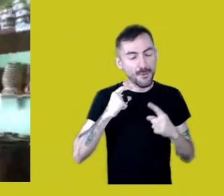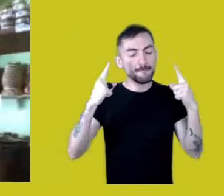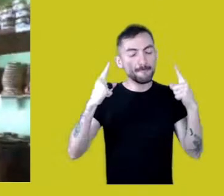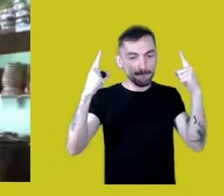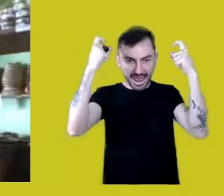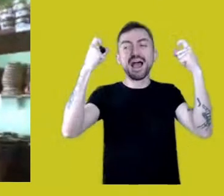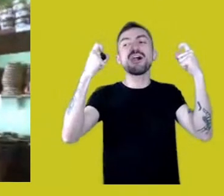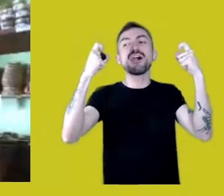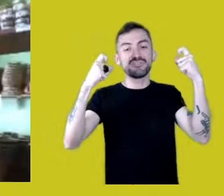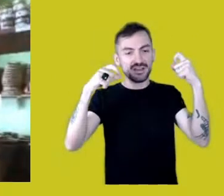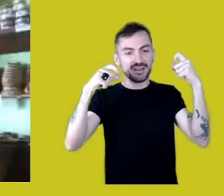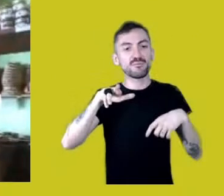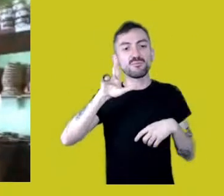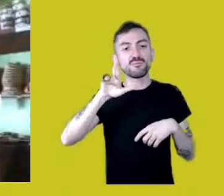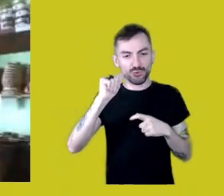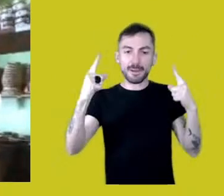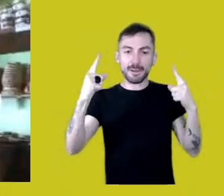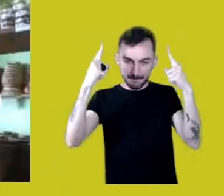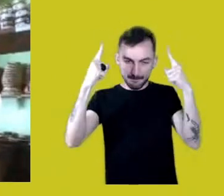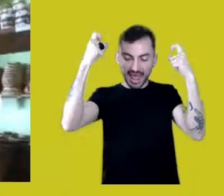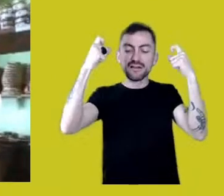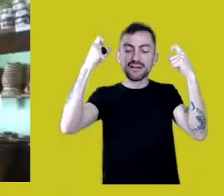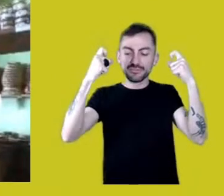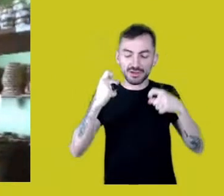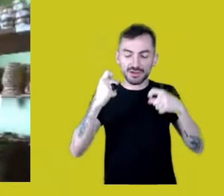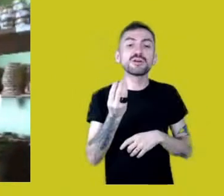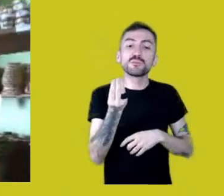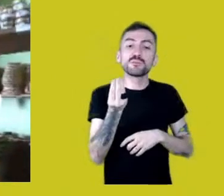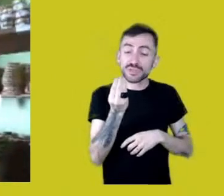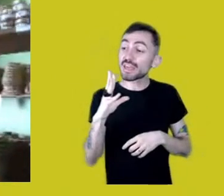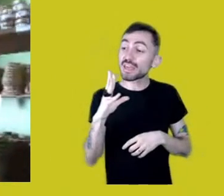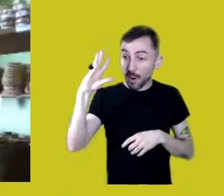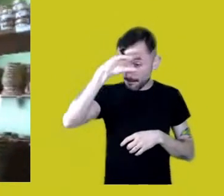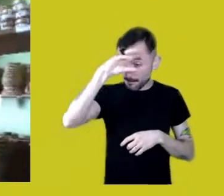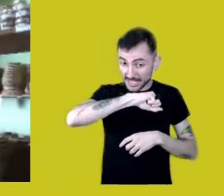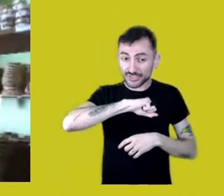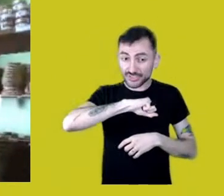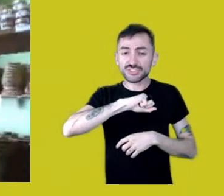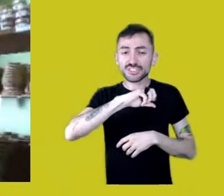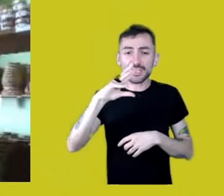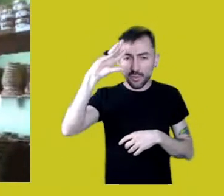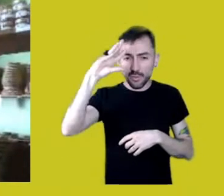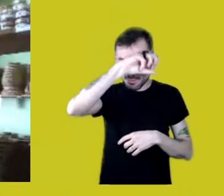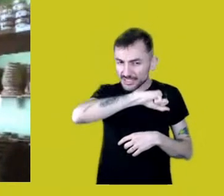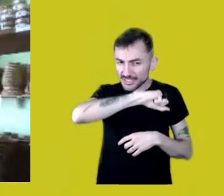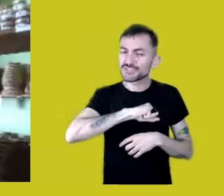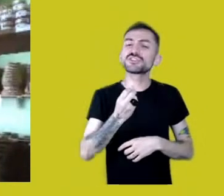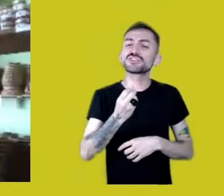I had to learn, Fernanda, the language of poetry, of art,